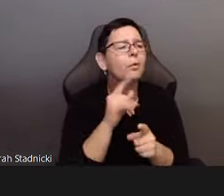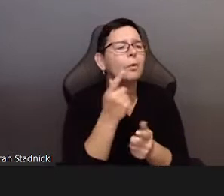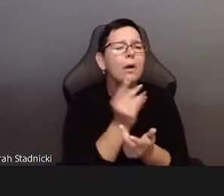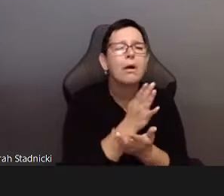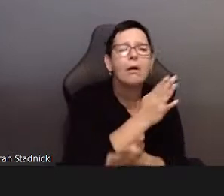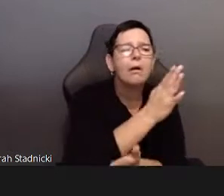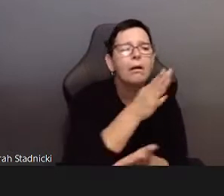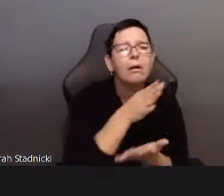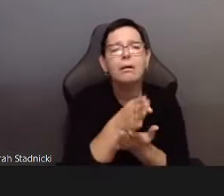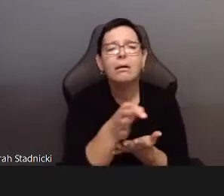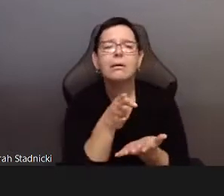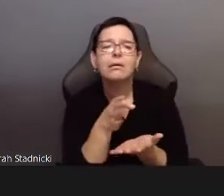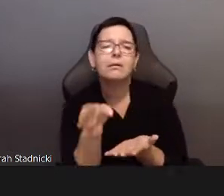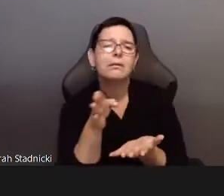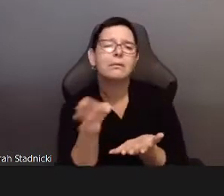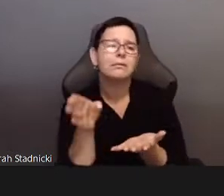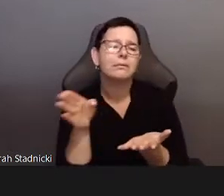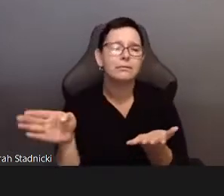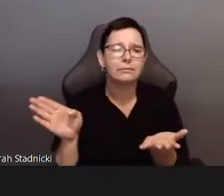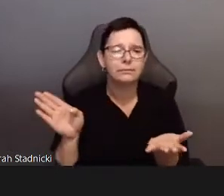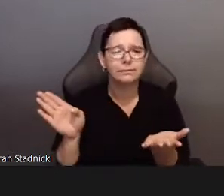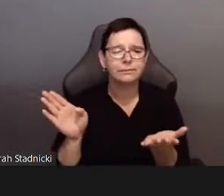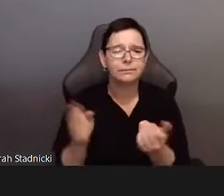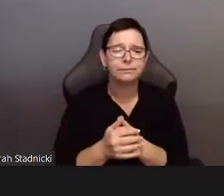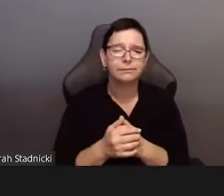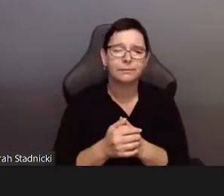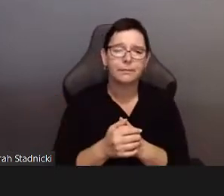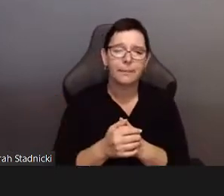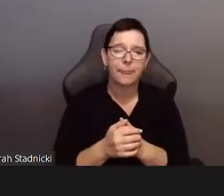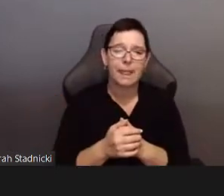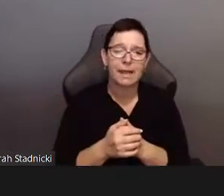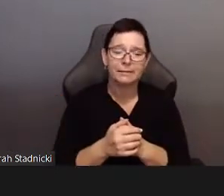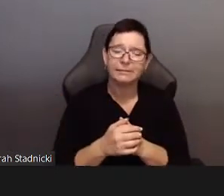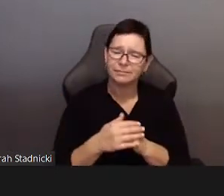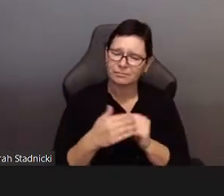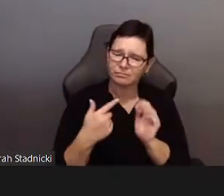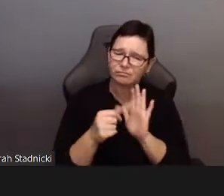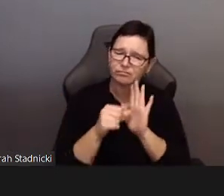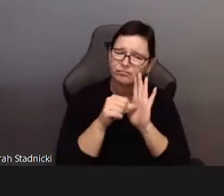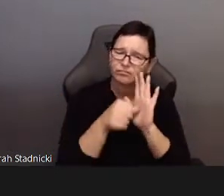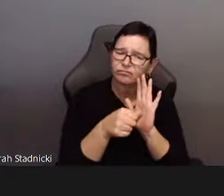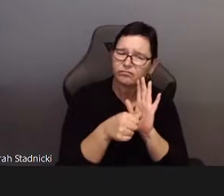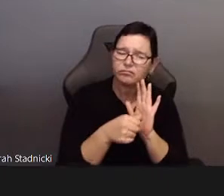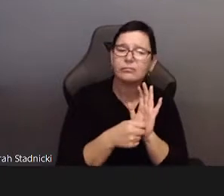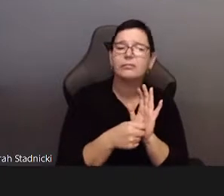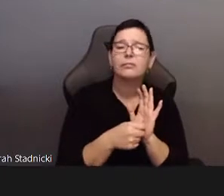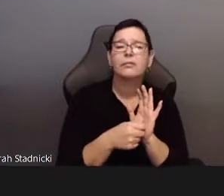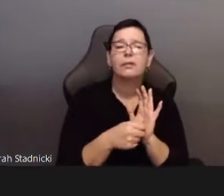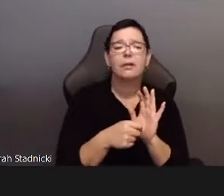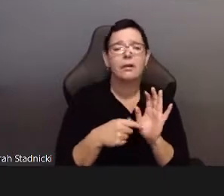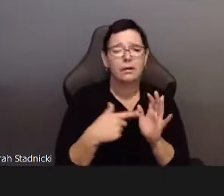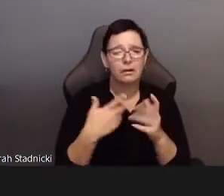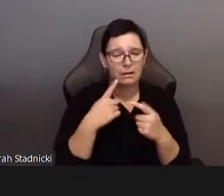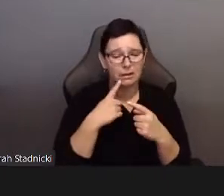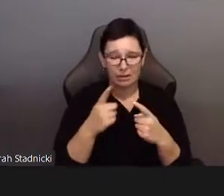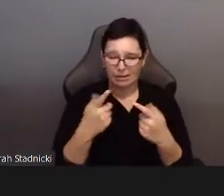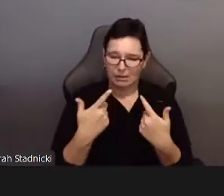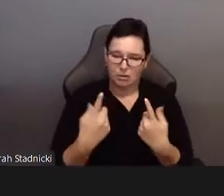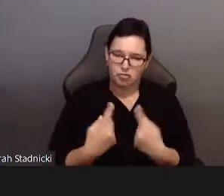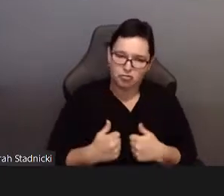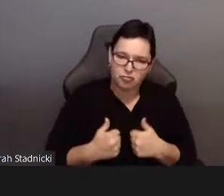Yet, it is in those very same sacrificial bonds that allow us to start again and forge new horizons of possibility,